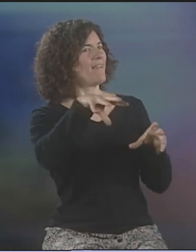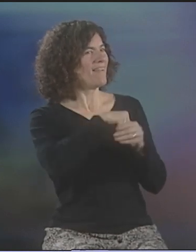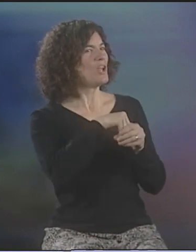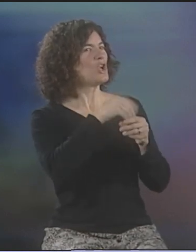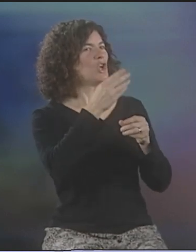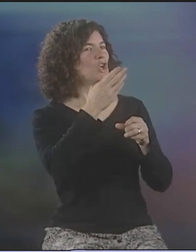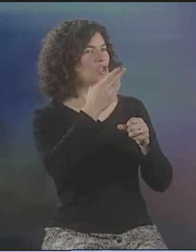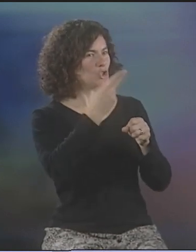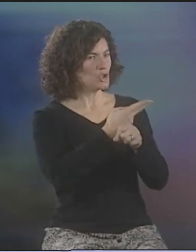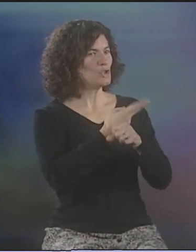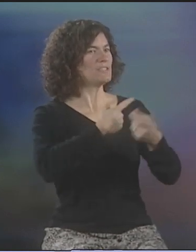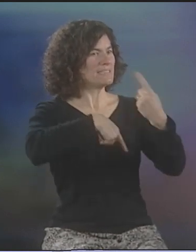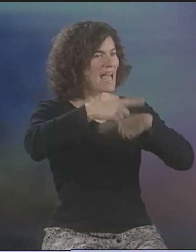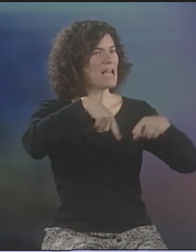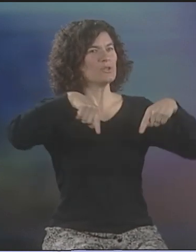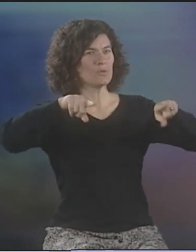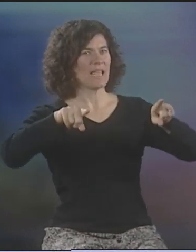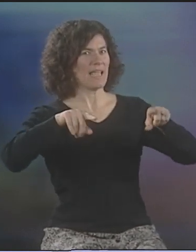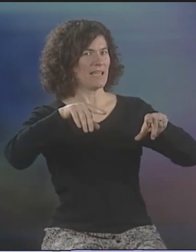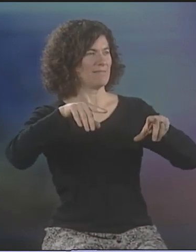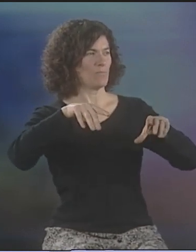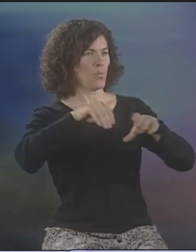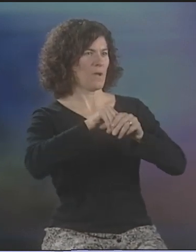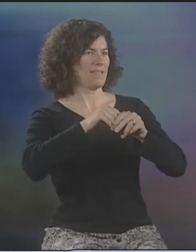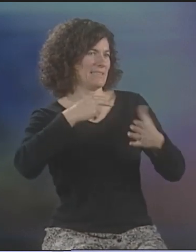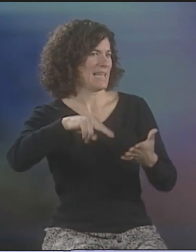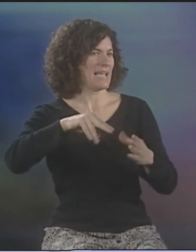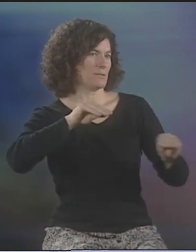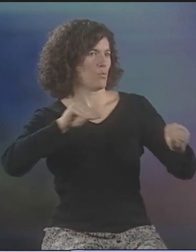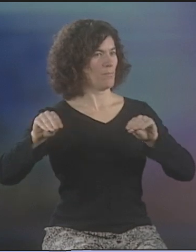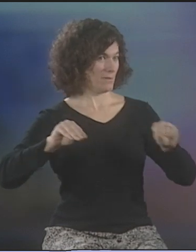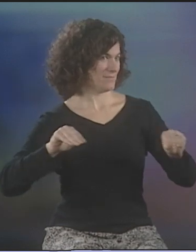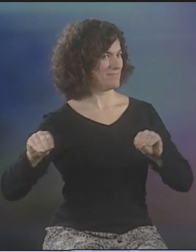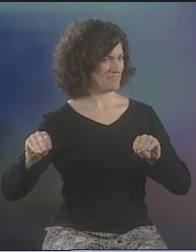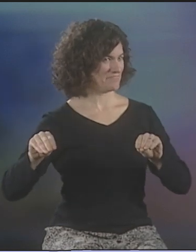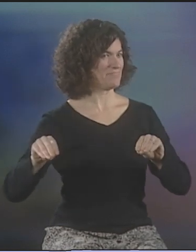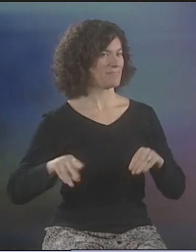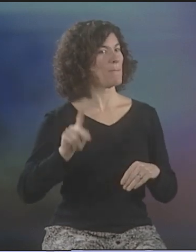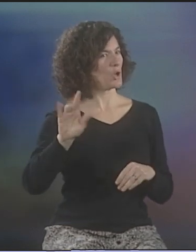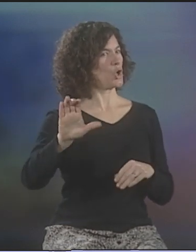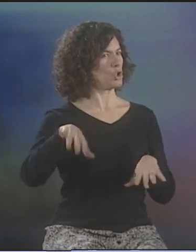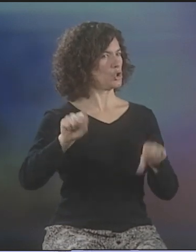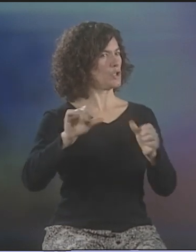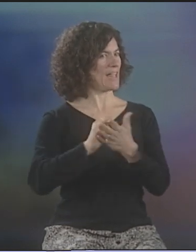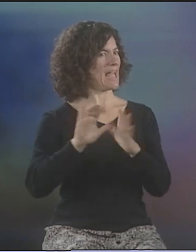THERE MIGHT HAVE BEEN ANOTHER TEACHER. I'M PRETTY SURE IT WAS STEFFA. SHE WOULD USE SIGNS ALONG WITH THE DANCE MOVEMENT,